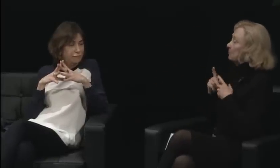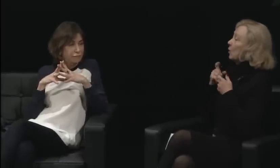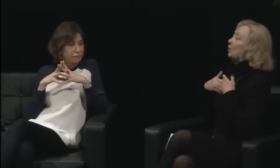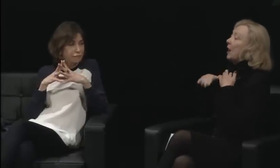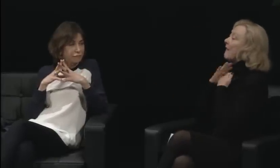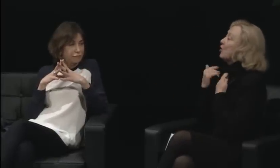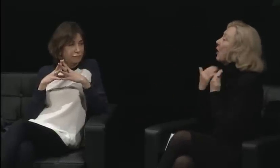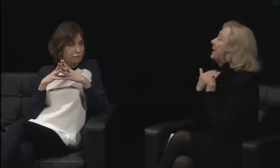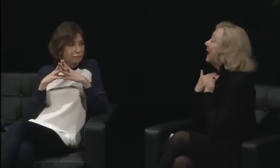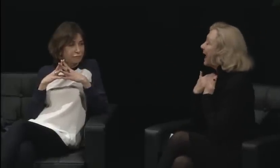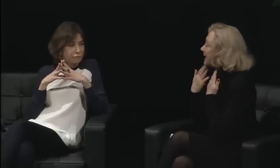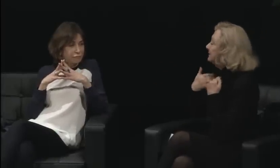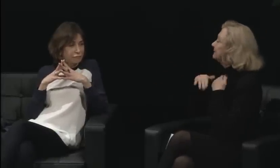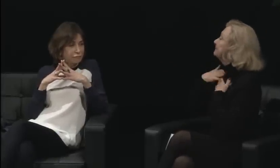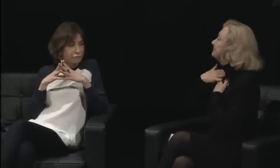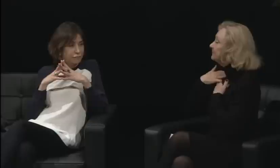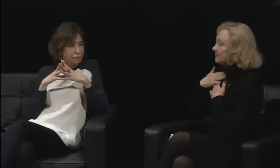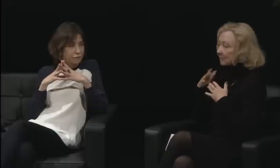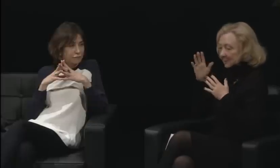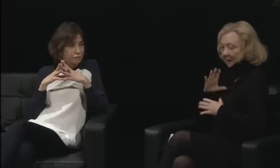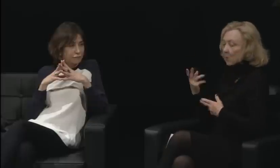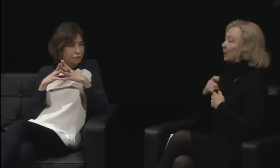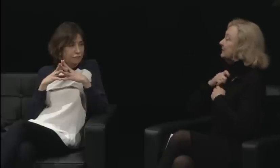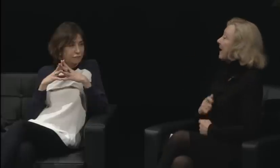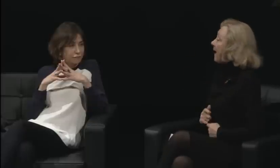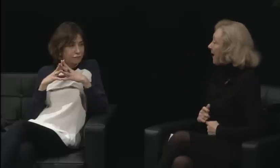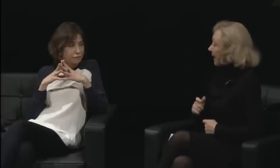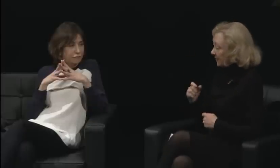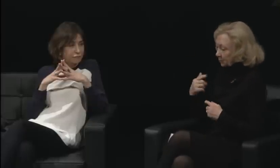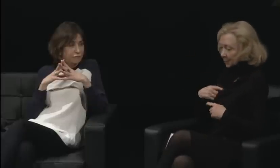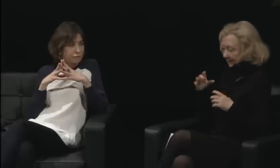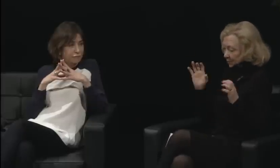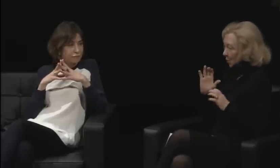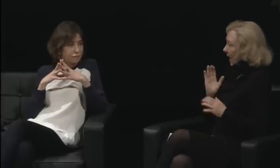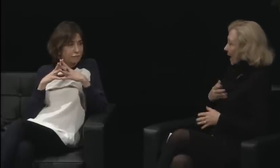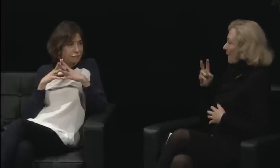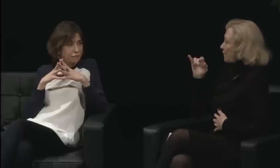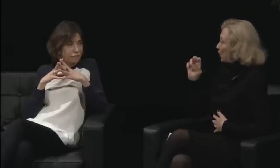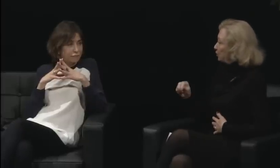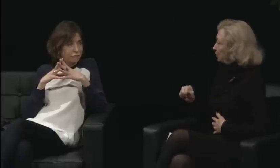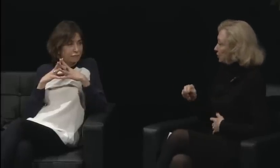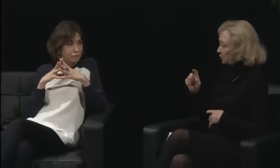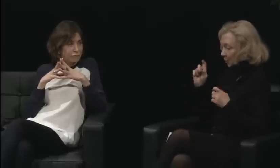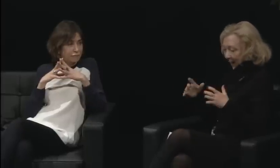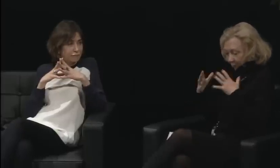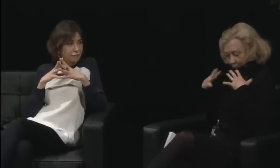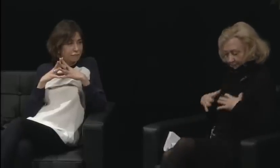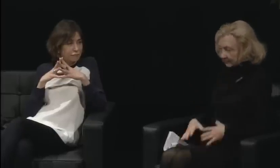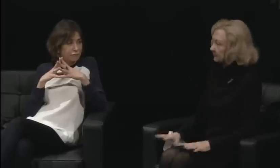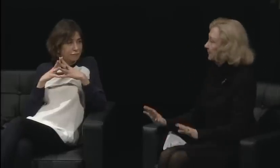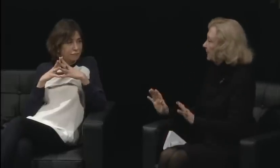She painted about audism and about the deaf experience.